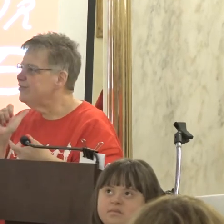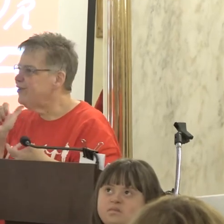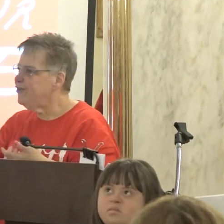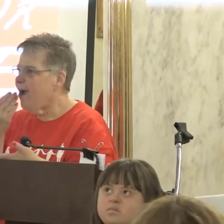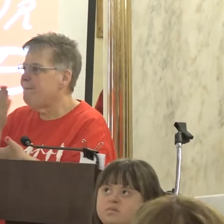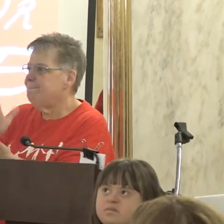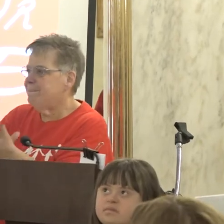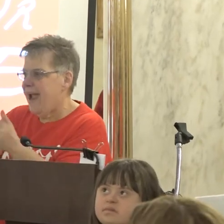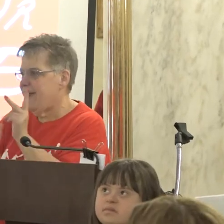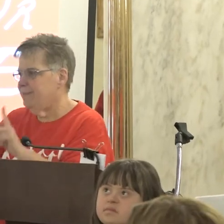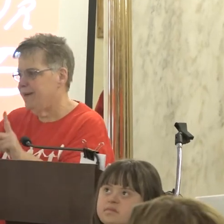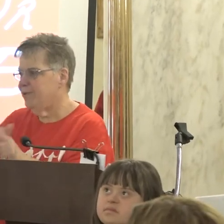They're not